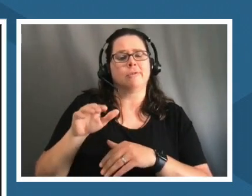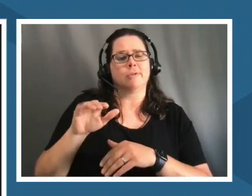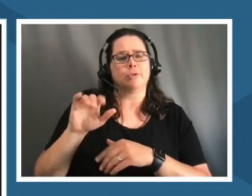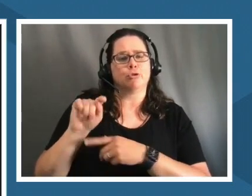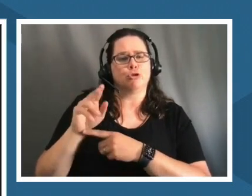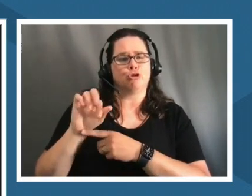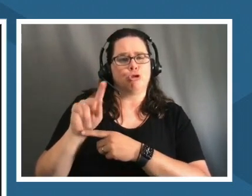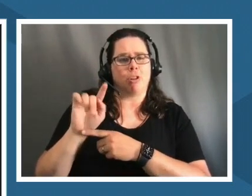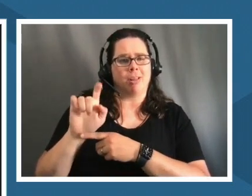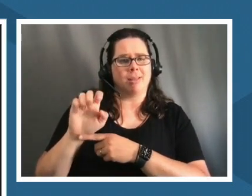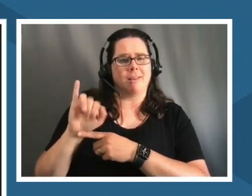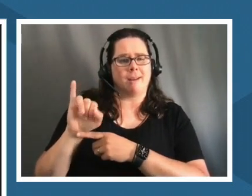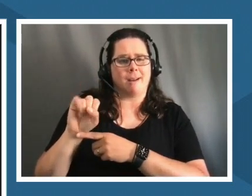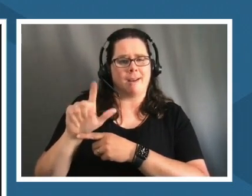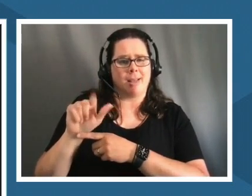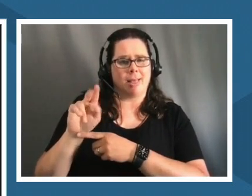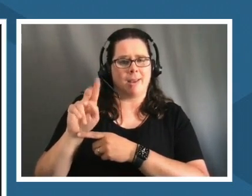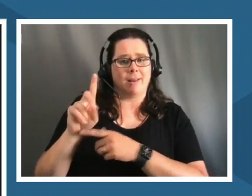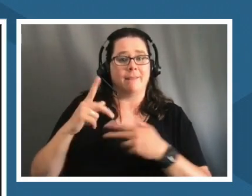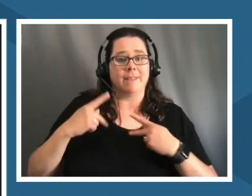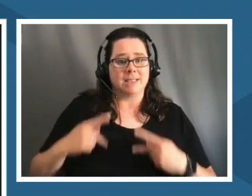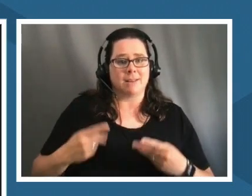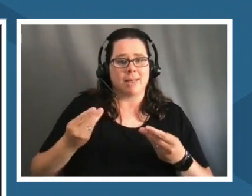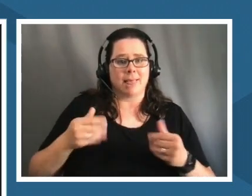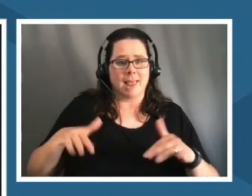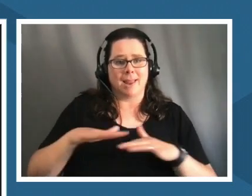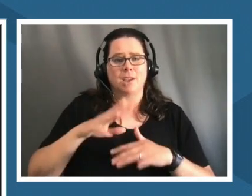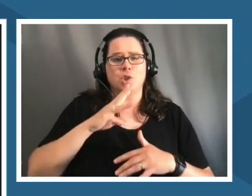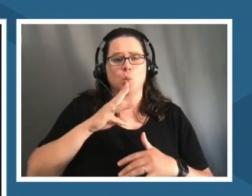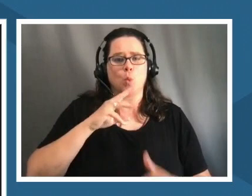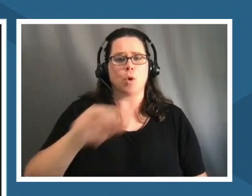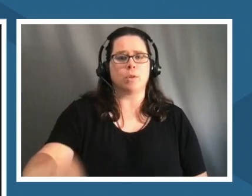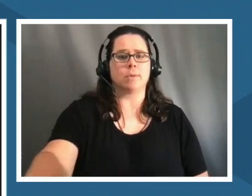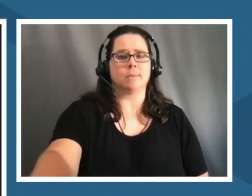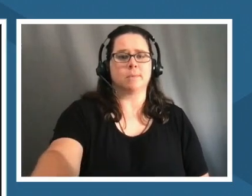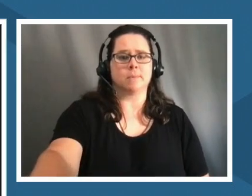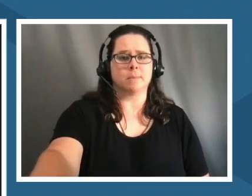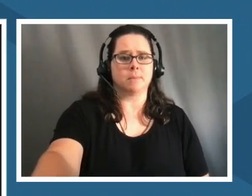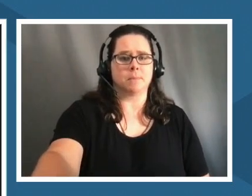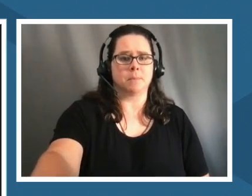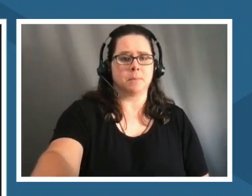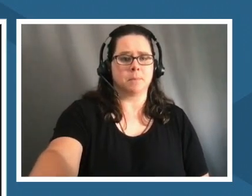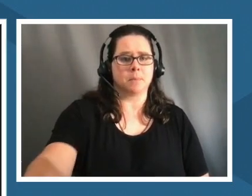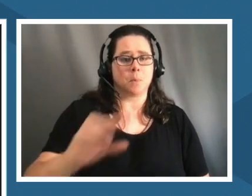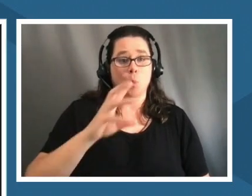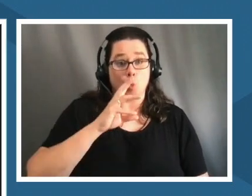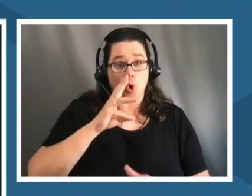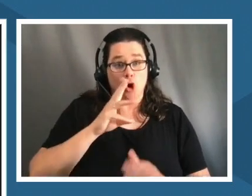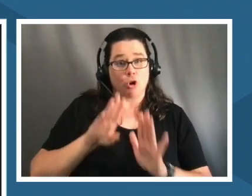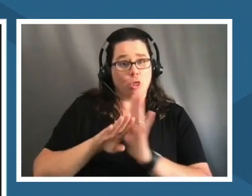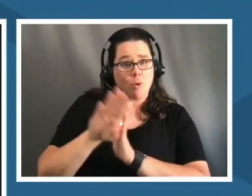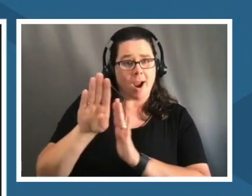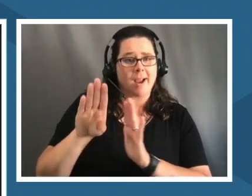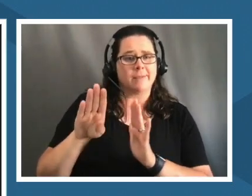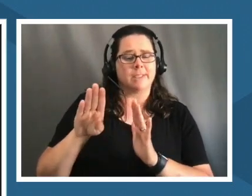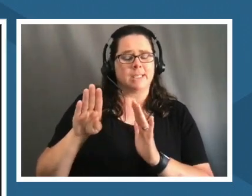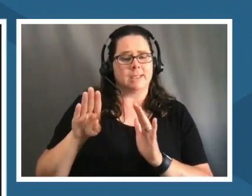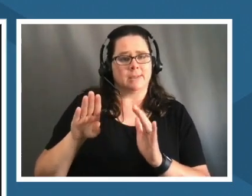is the physical land is the water is